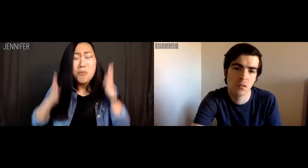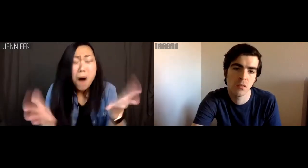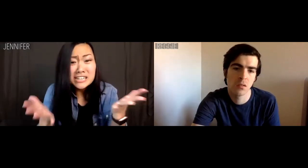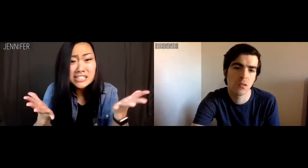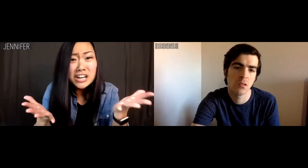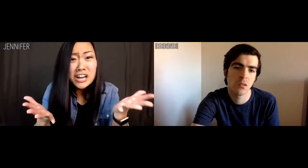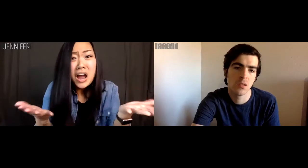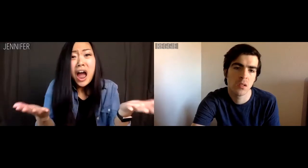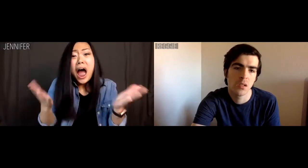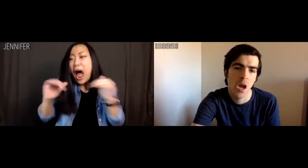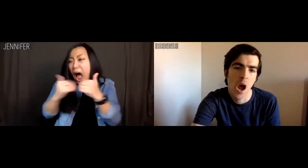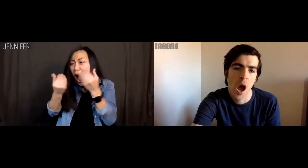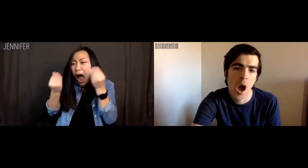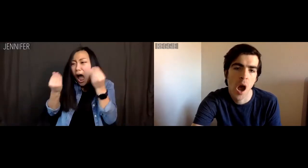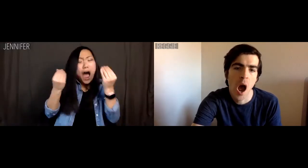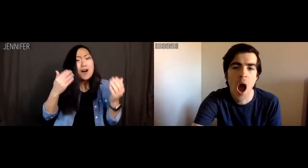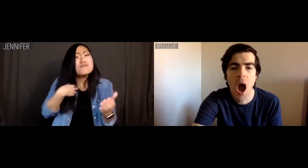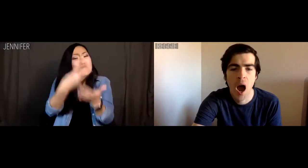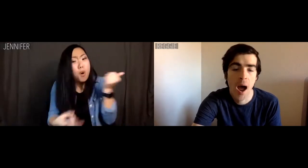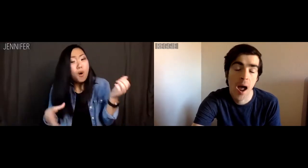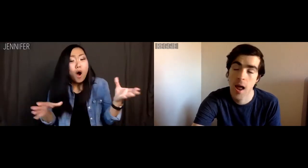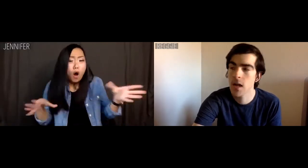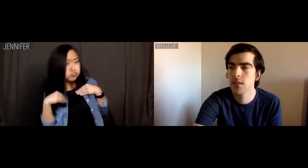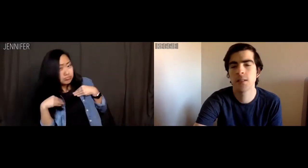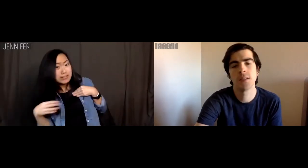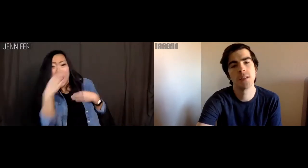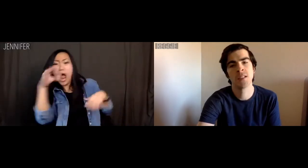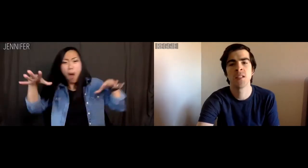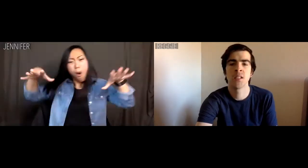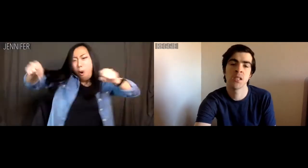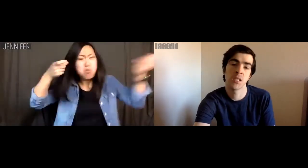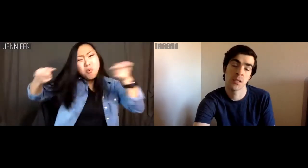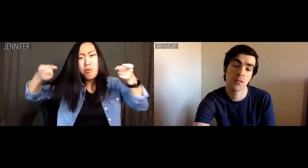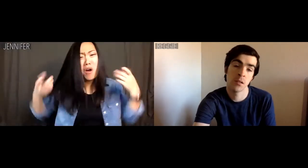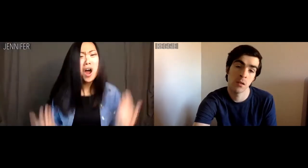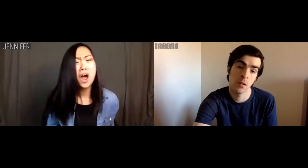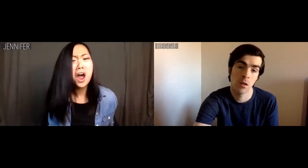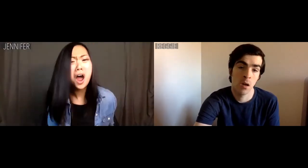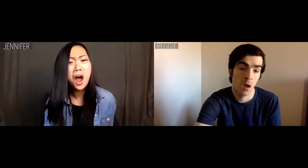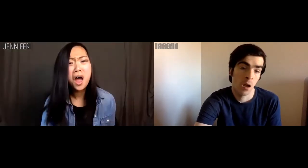Jennifer: ... WHAT?! How can I be submissive and domineering?